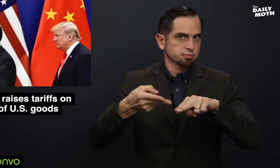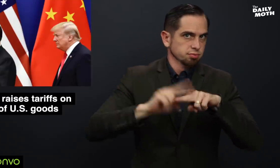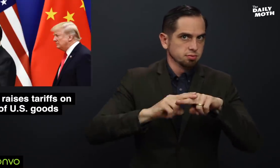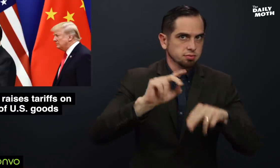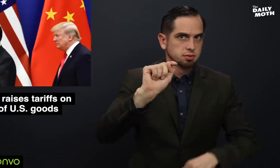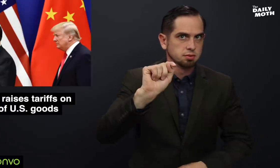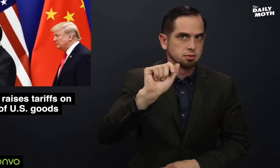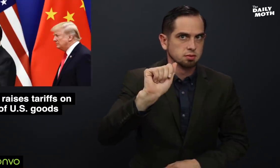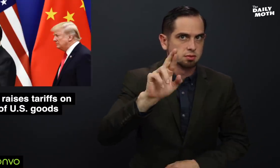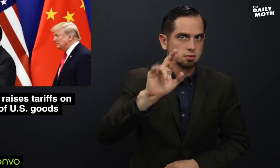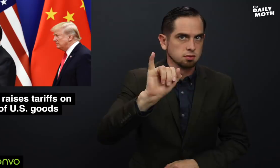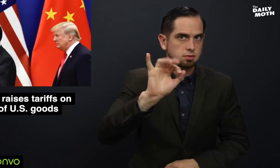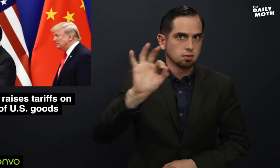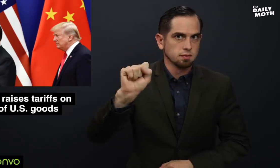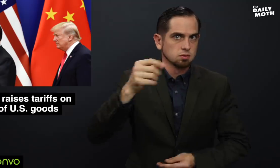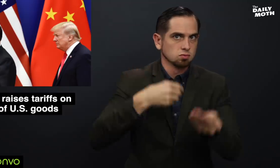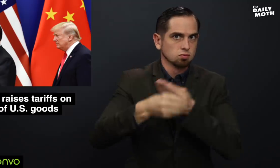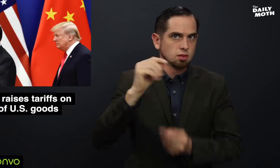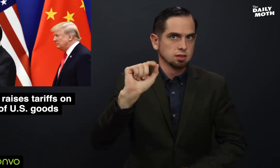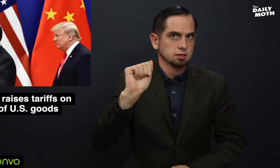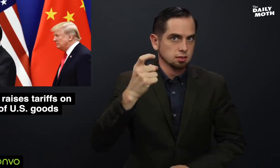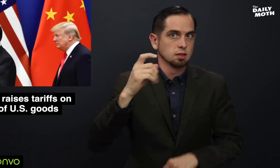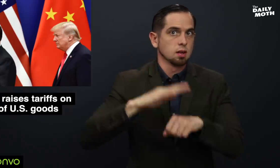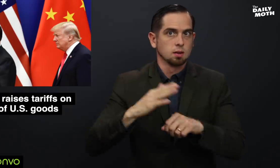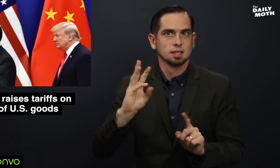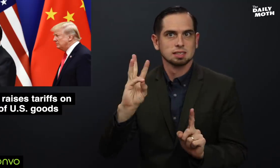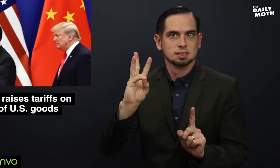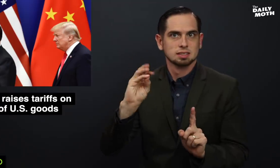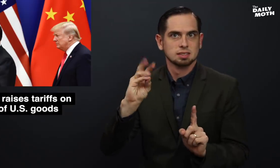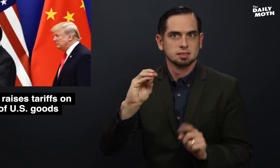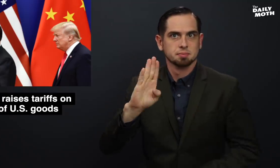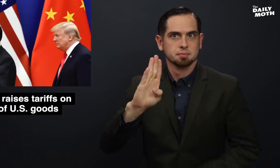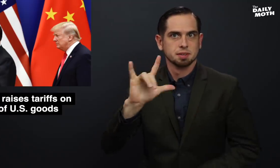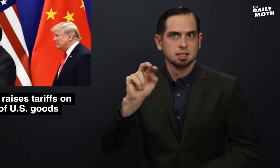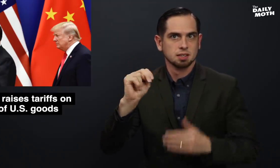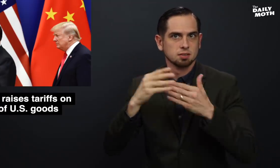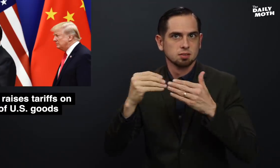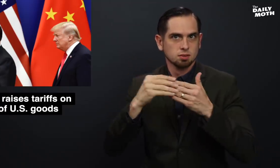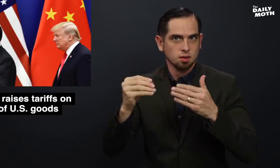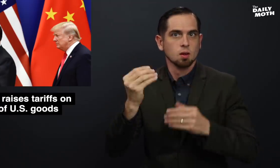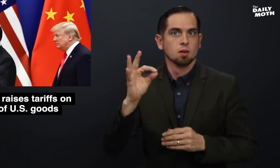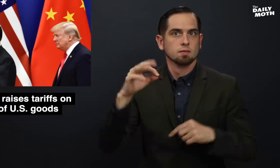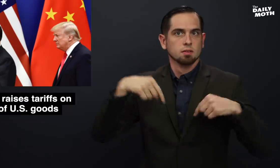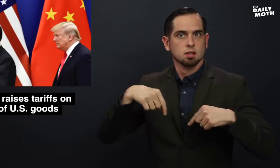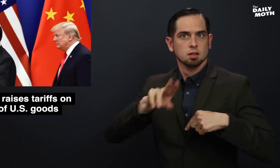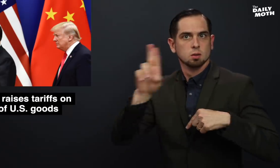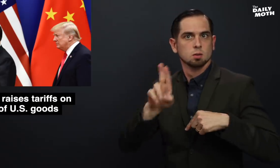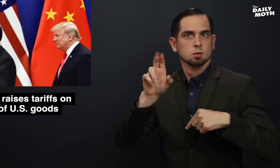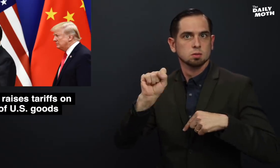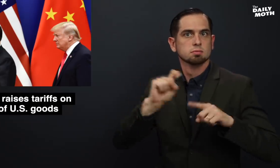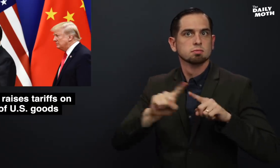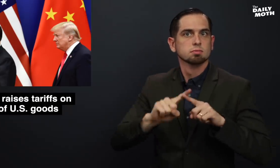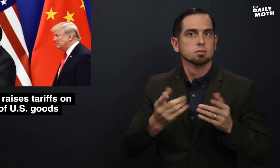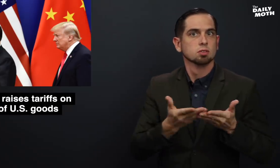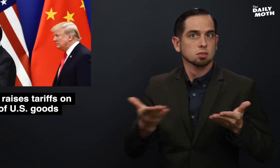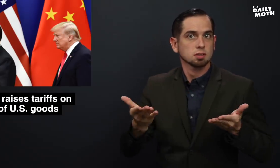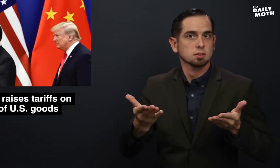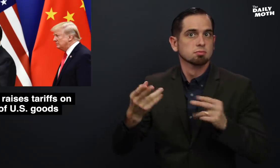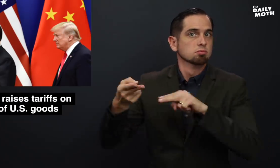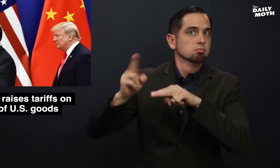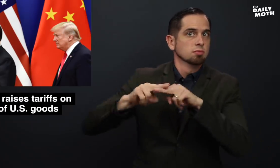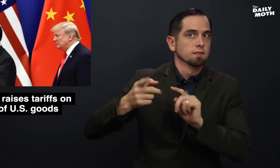raise tariffs on $60 billion of U.S. goods